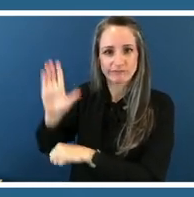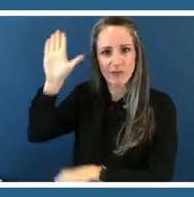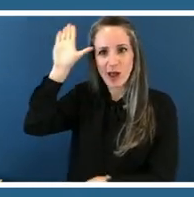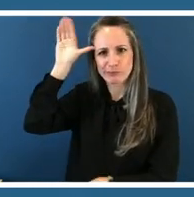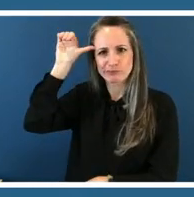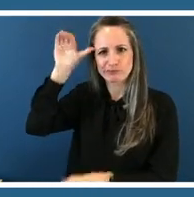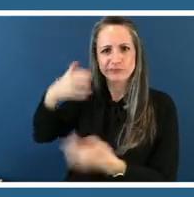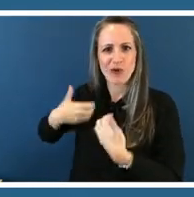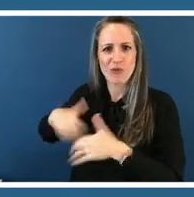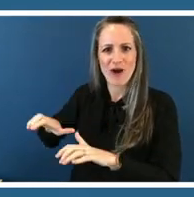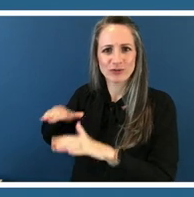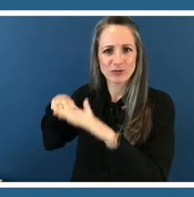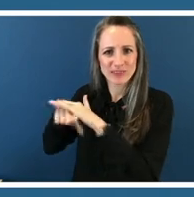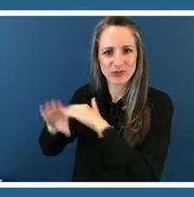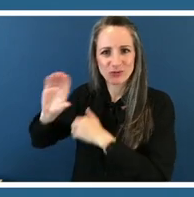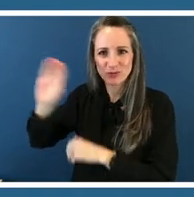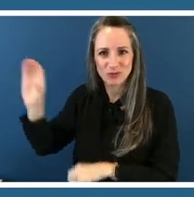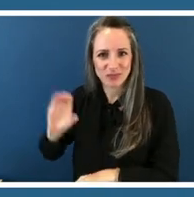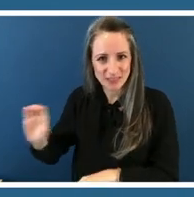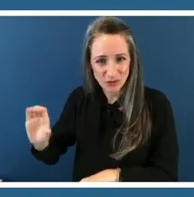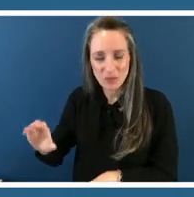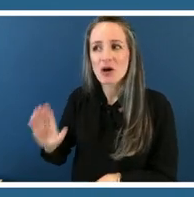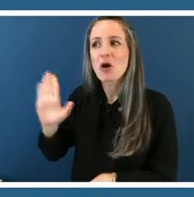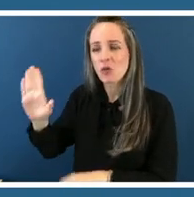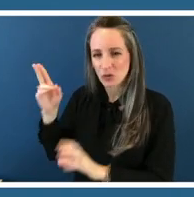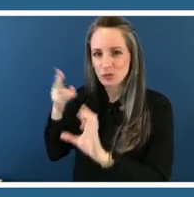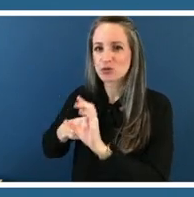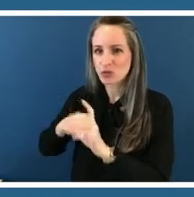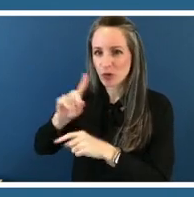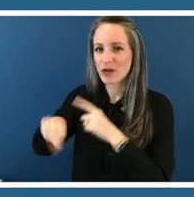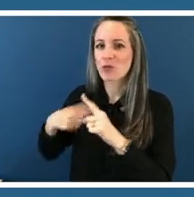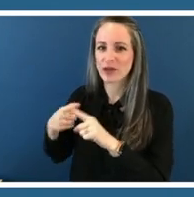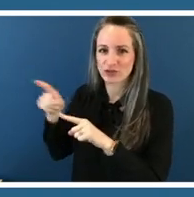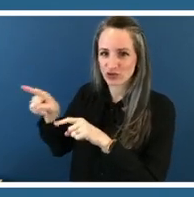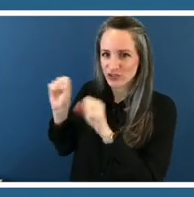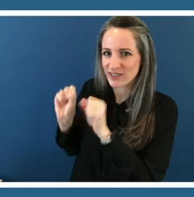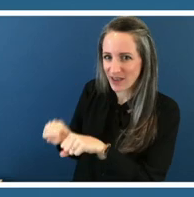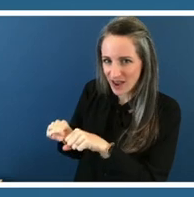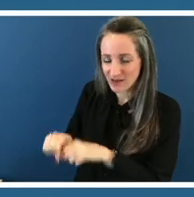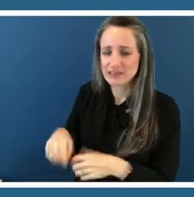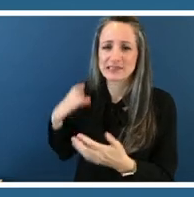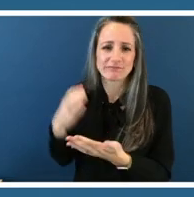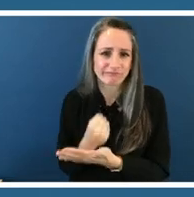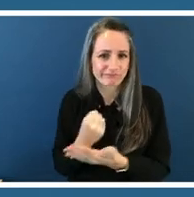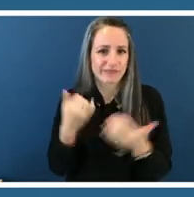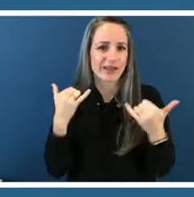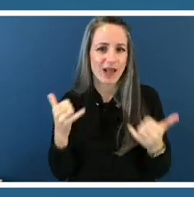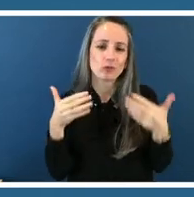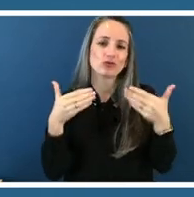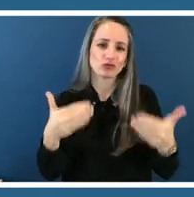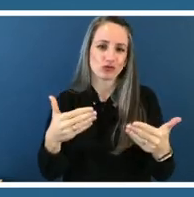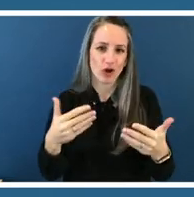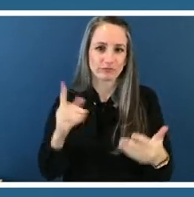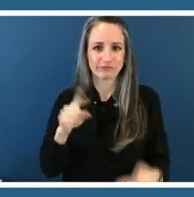so she's going to join us as soon as she can but for now we're going to get started with just me